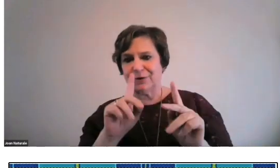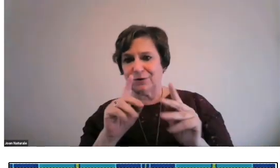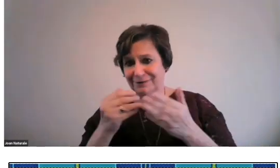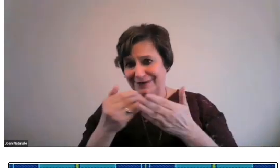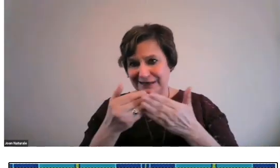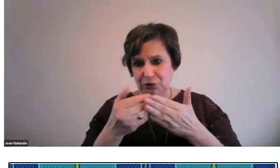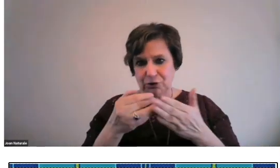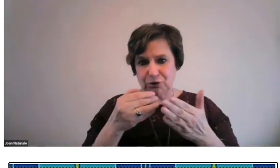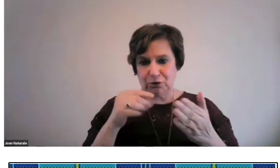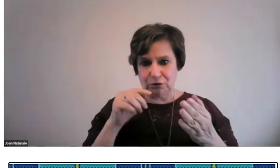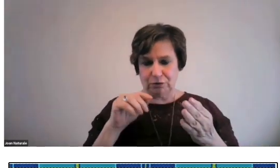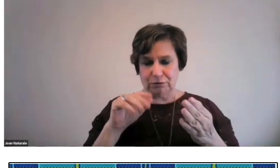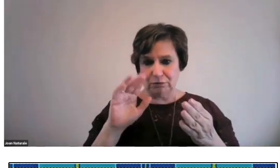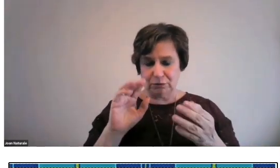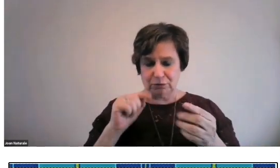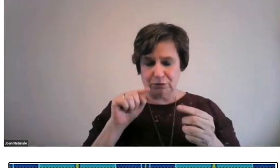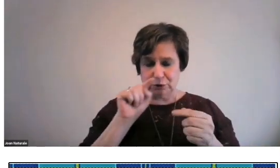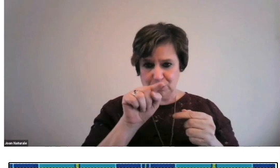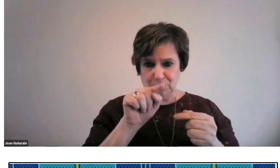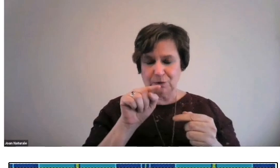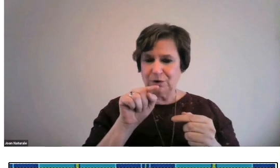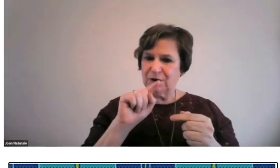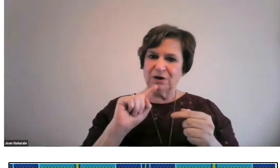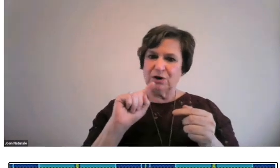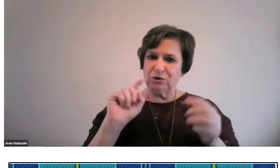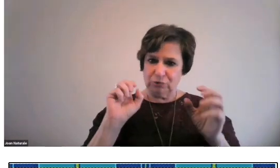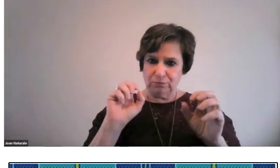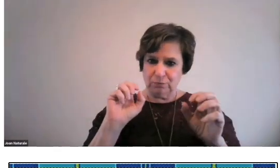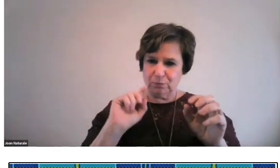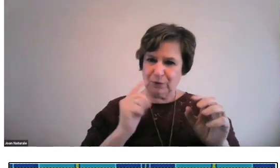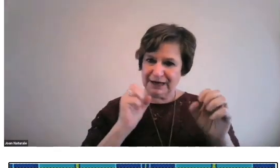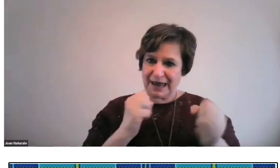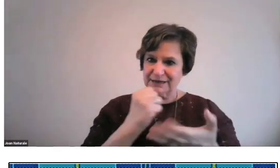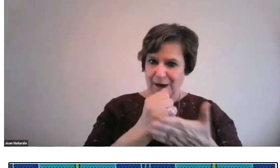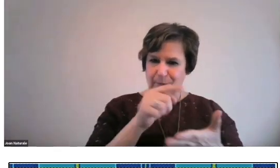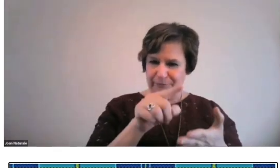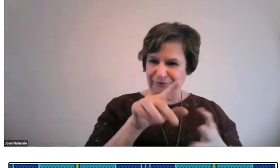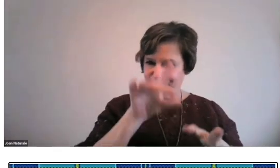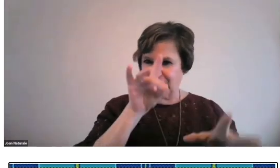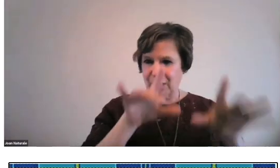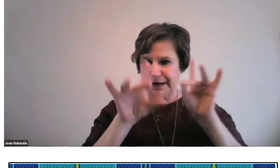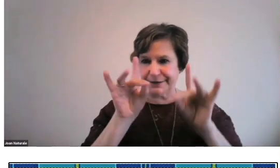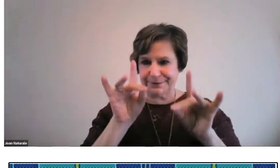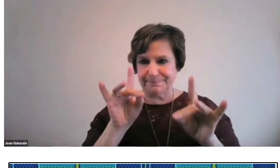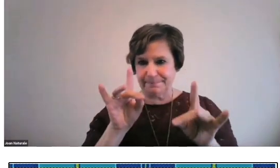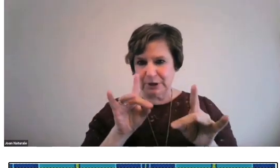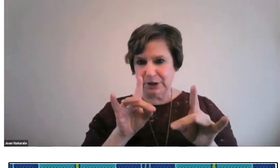Also, if you need help finding deaf people near you --